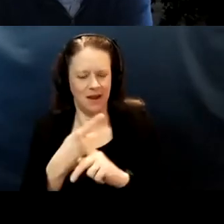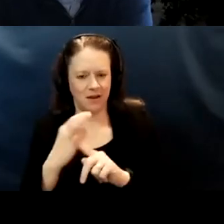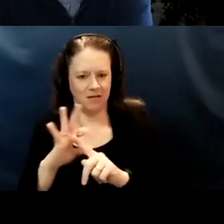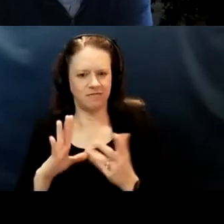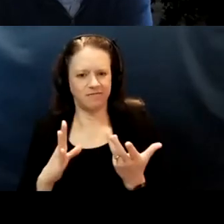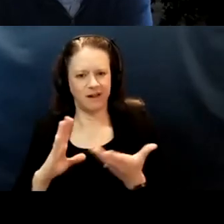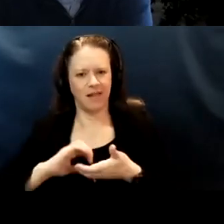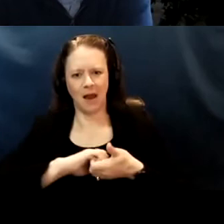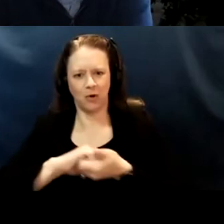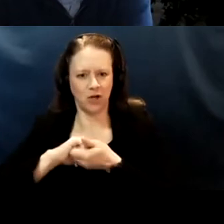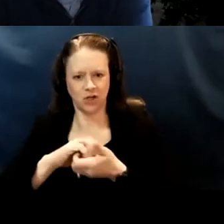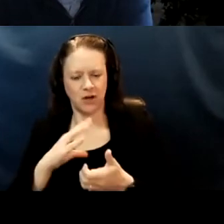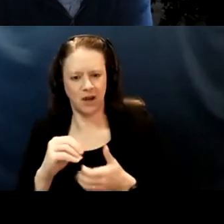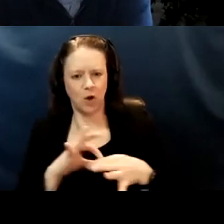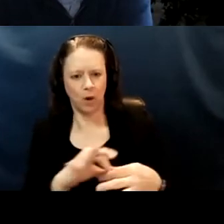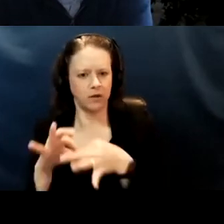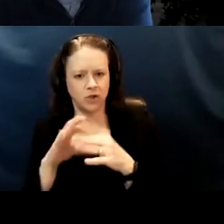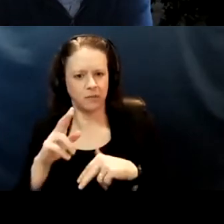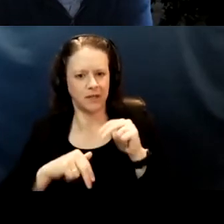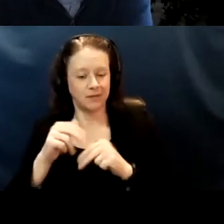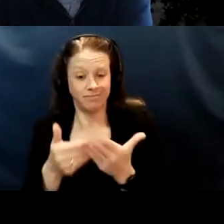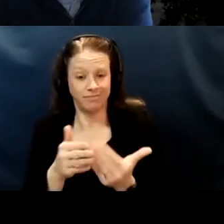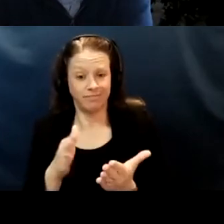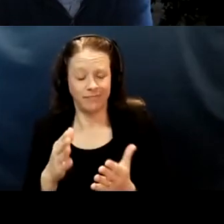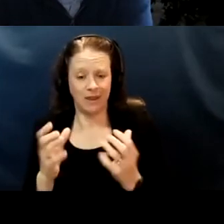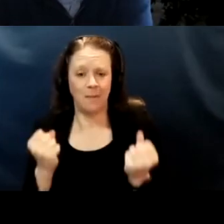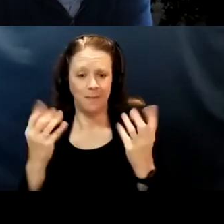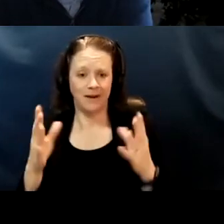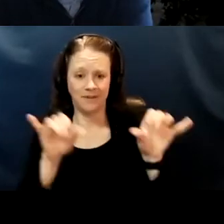Despite all the similarities and many of the same issues that we're all fighting.